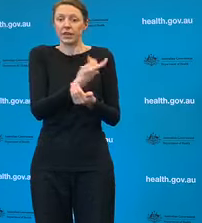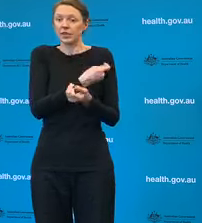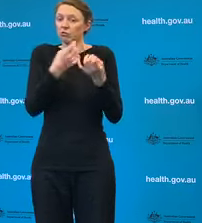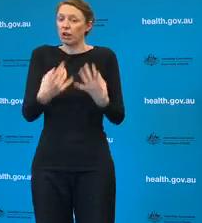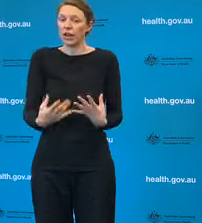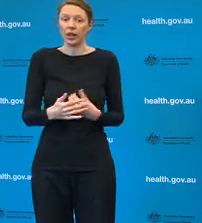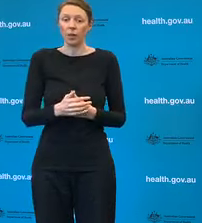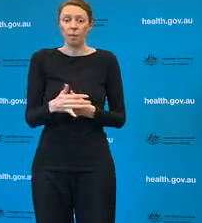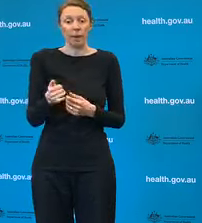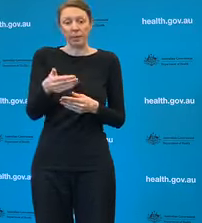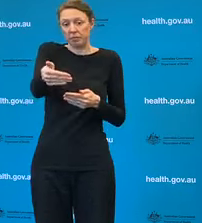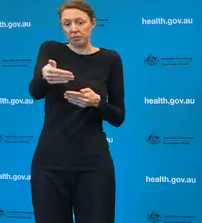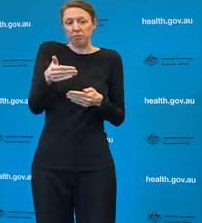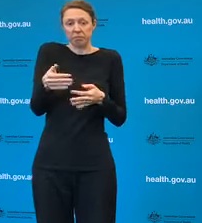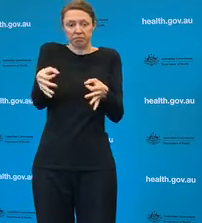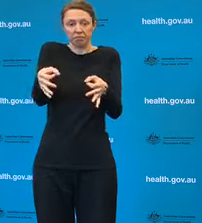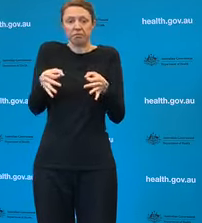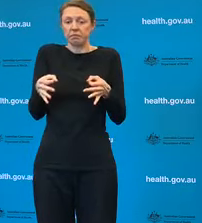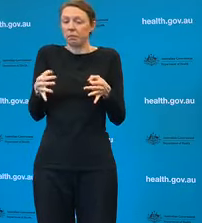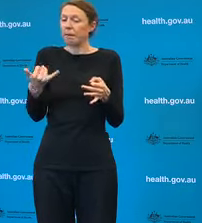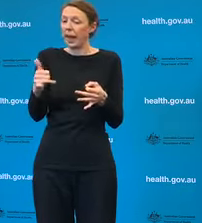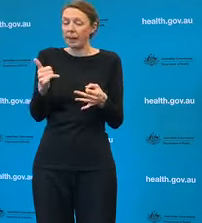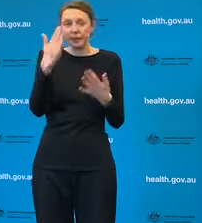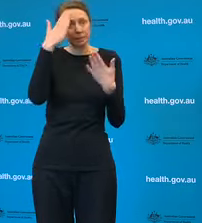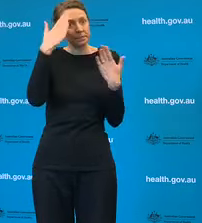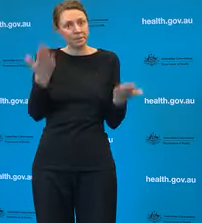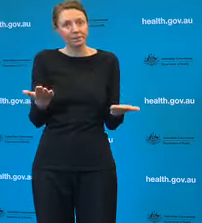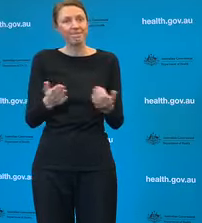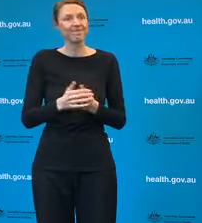There are so many unanswered questions about the vaccine,